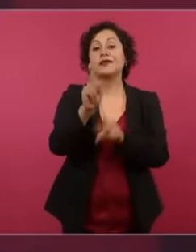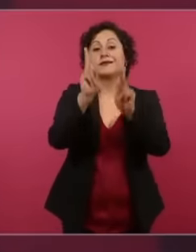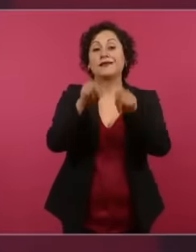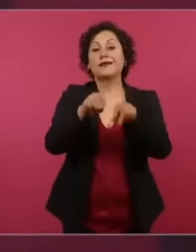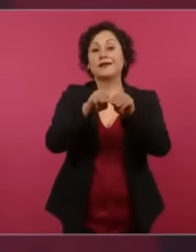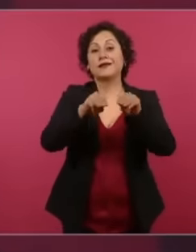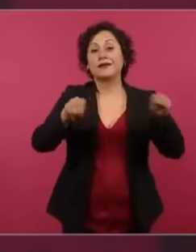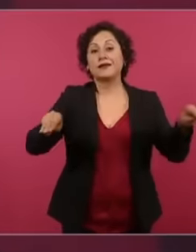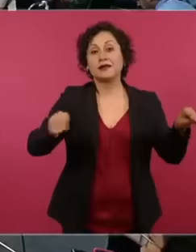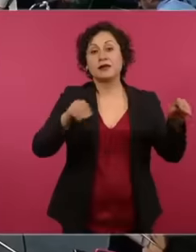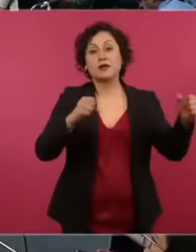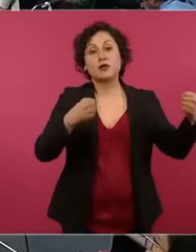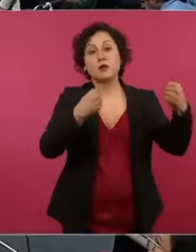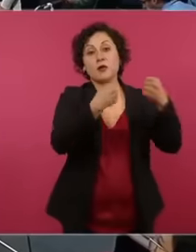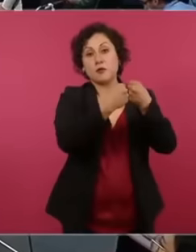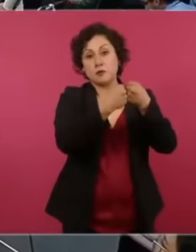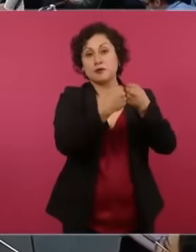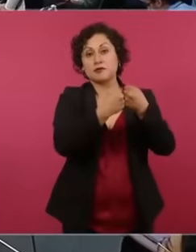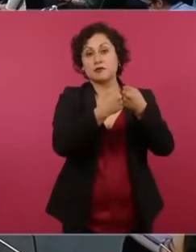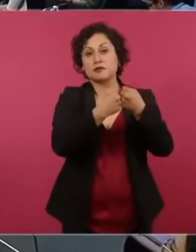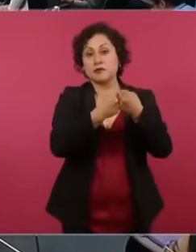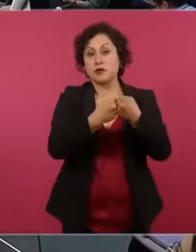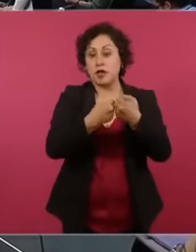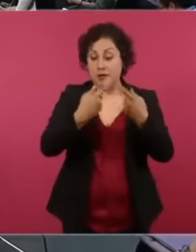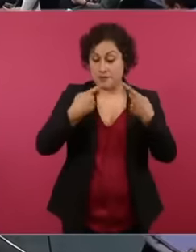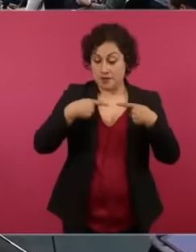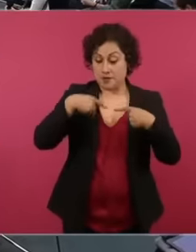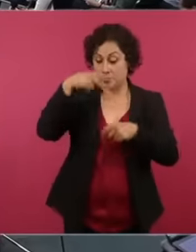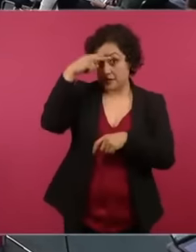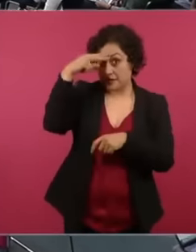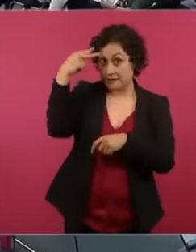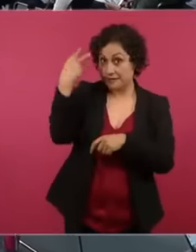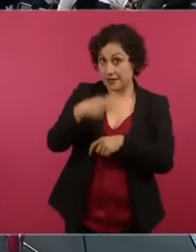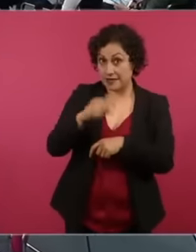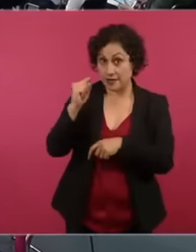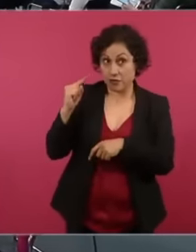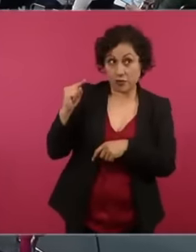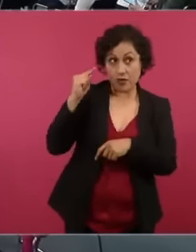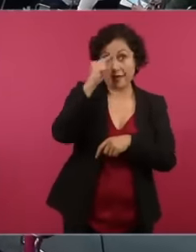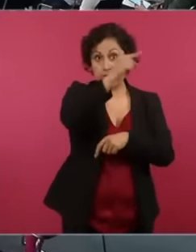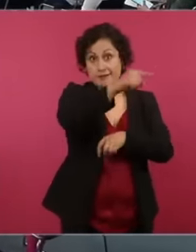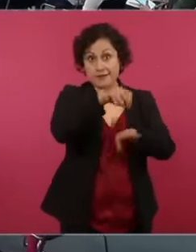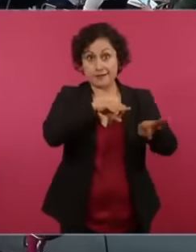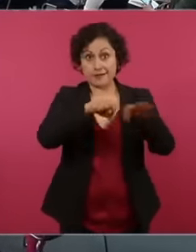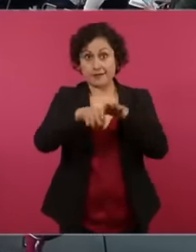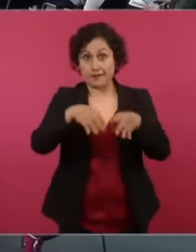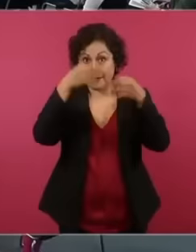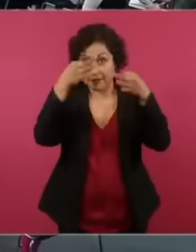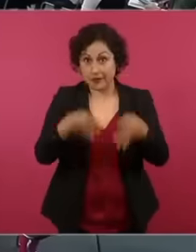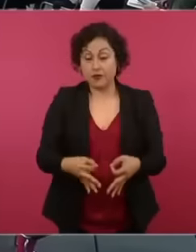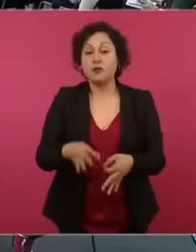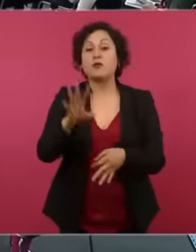million Mexicans working honestly in the United States